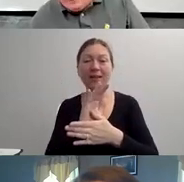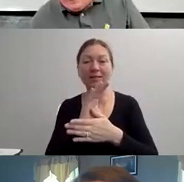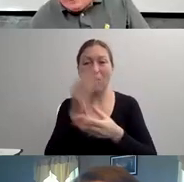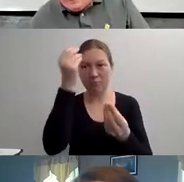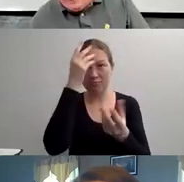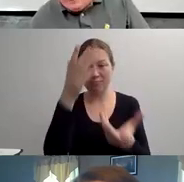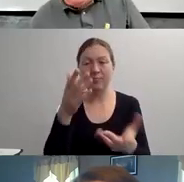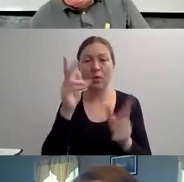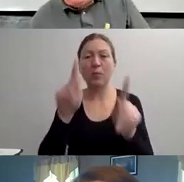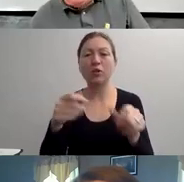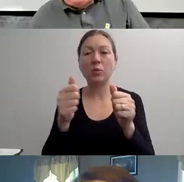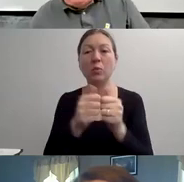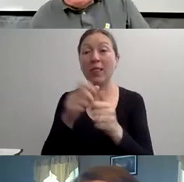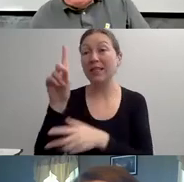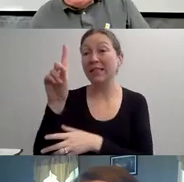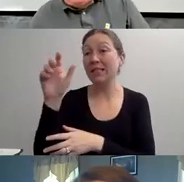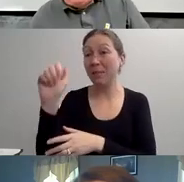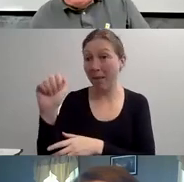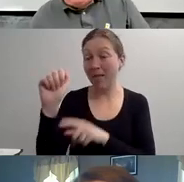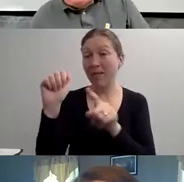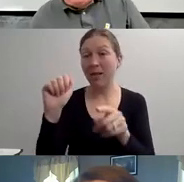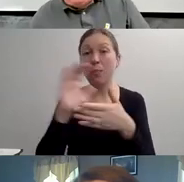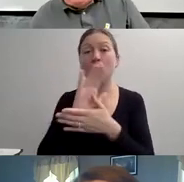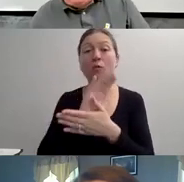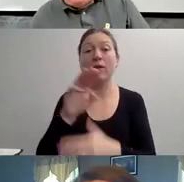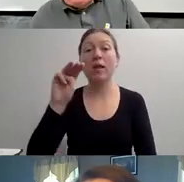CHARACTERS. AND WHAT WE CALL THE INTERNALIZED.